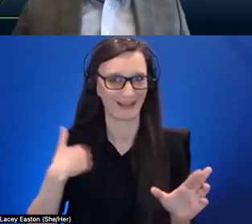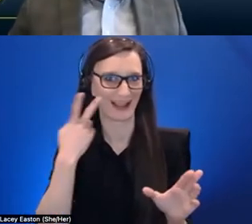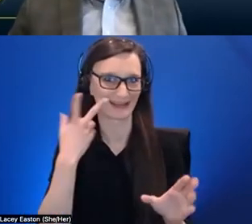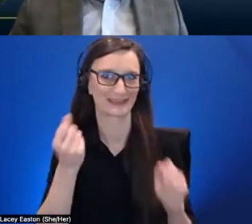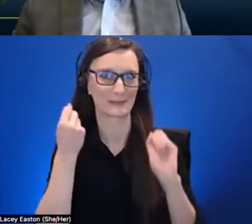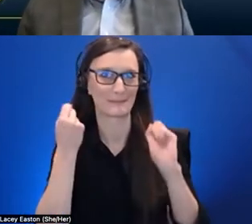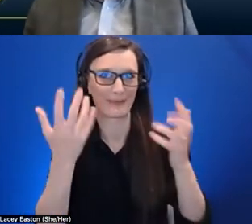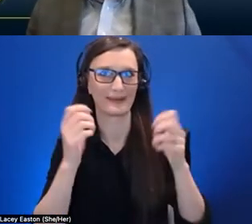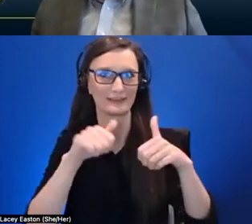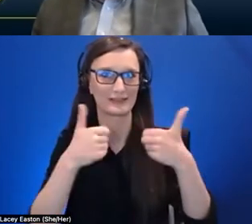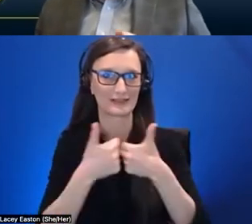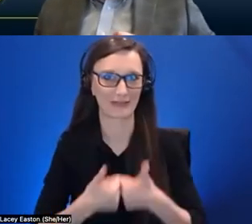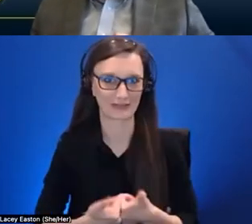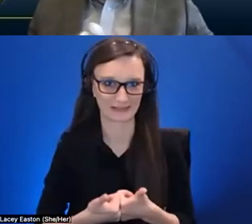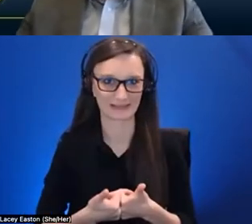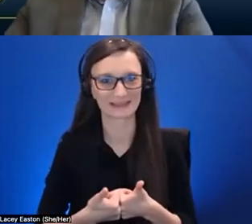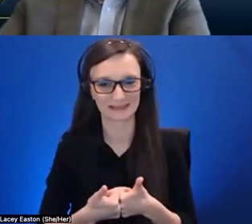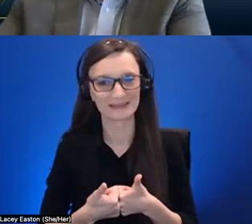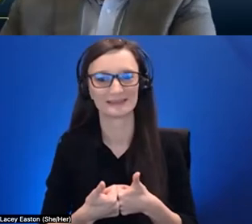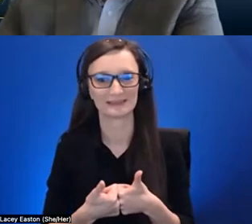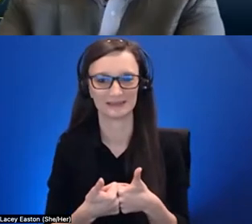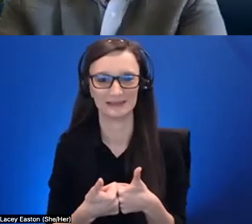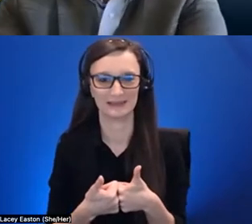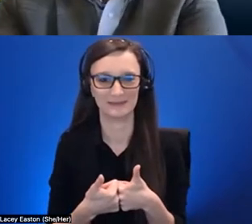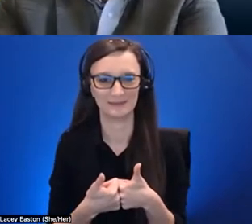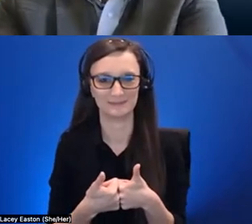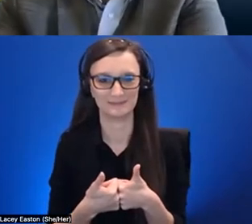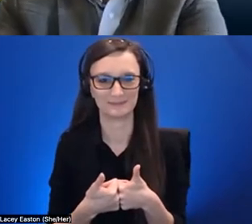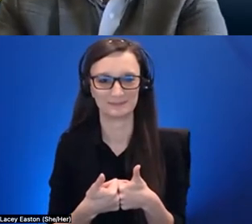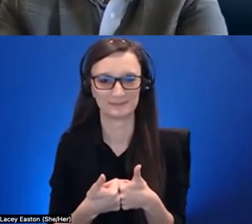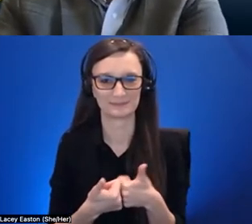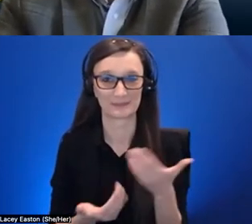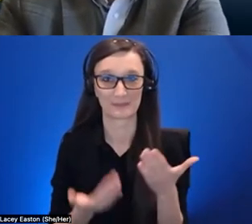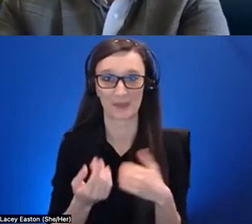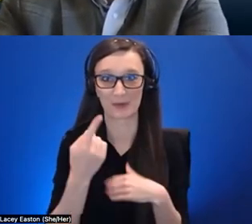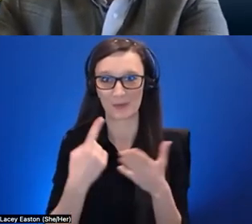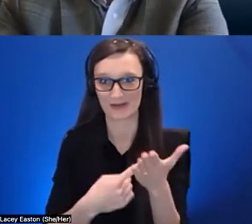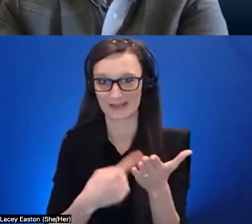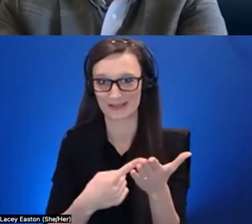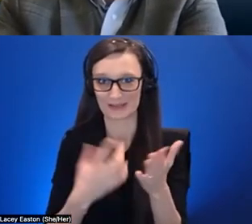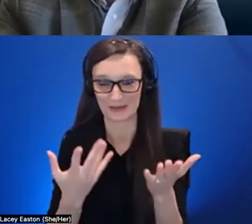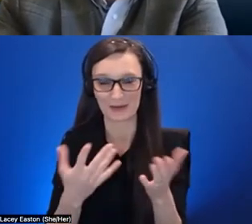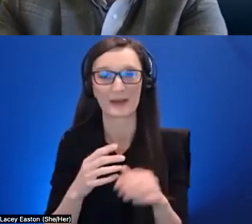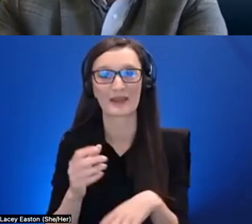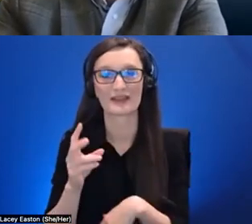so um i had maybe just one discussion so um we are a space that is forward thinking that